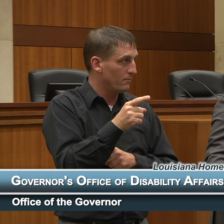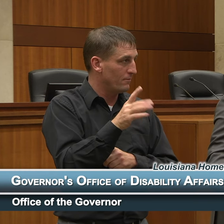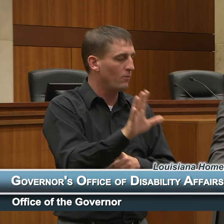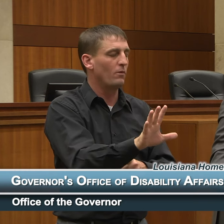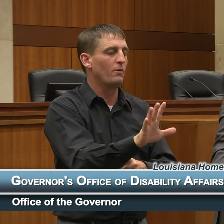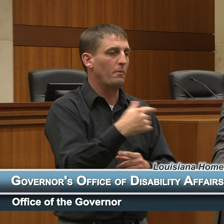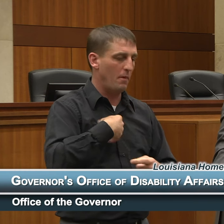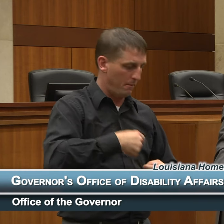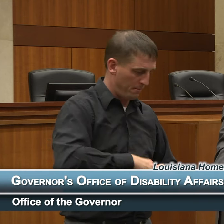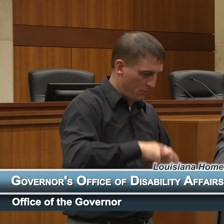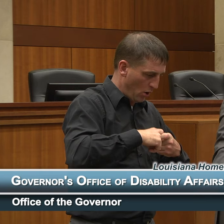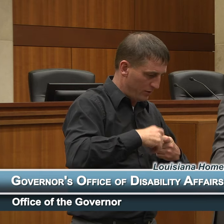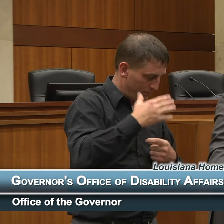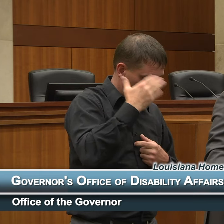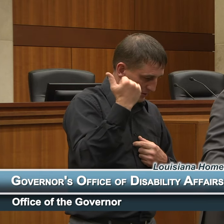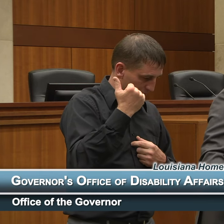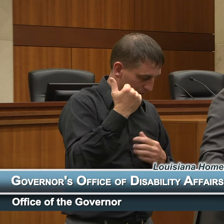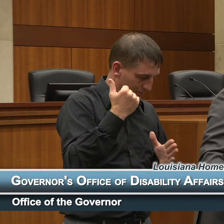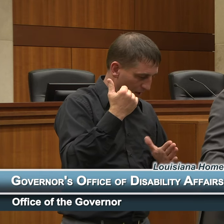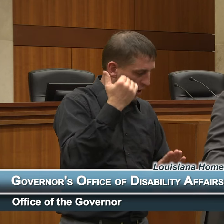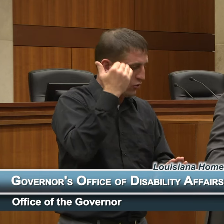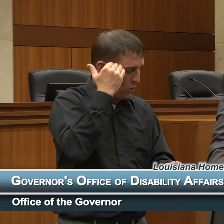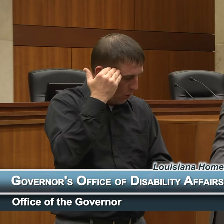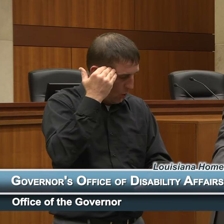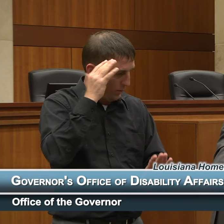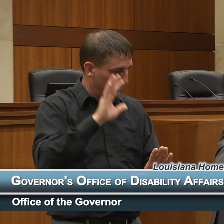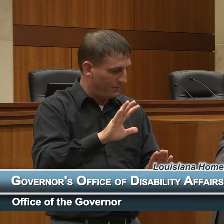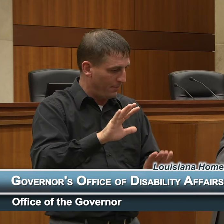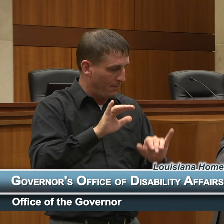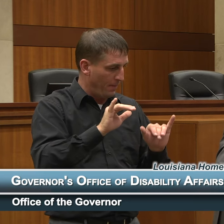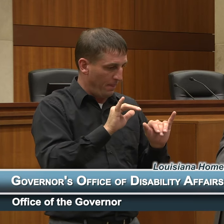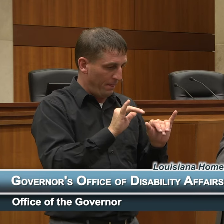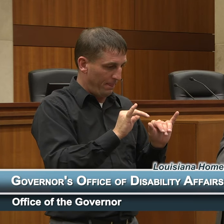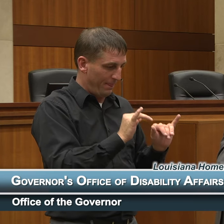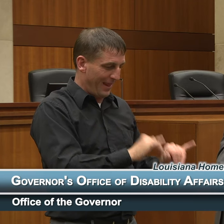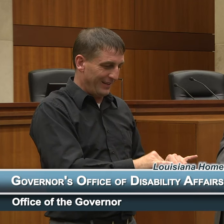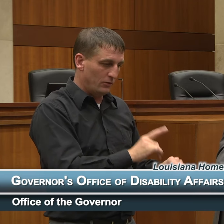pause for a moment, because I know this is something that it's really important